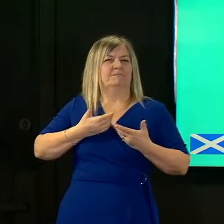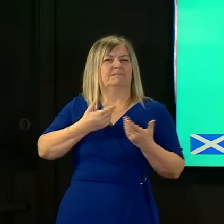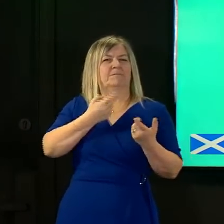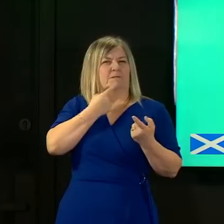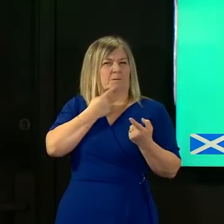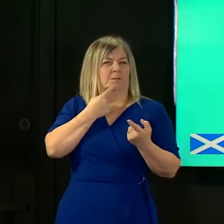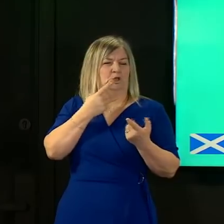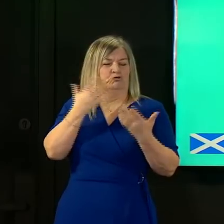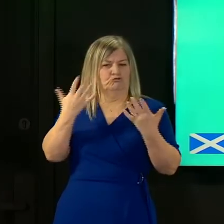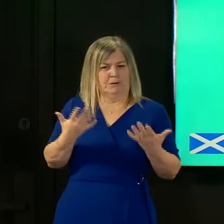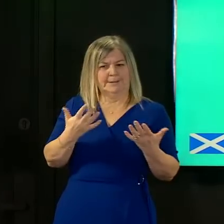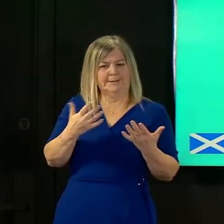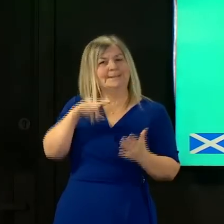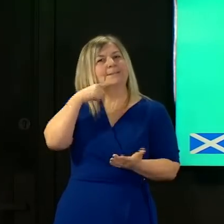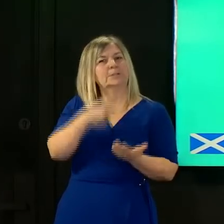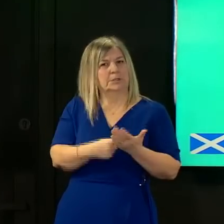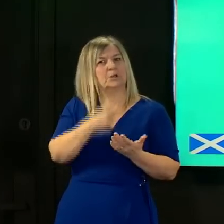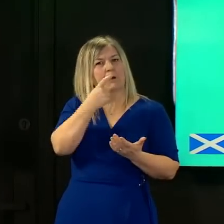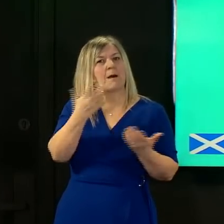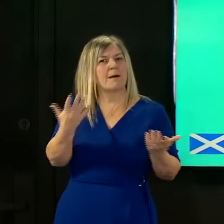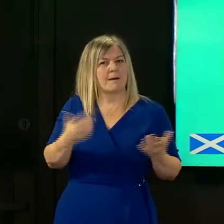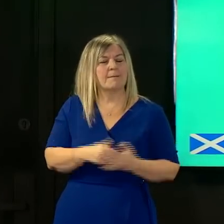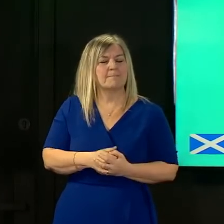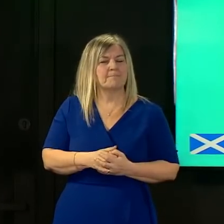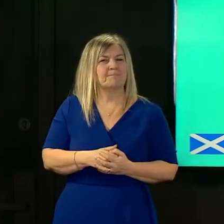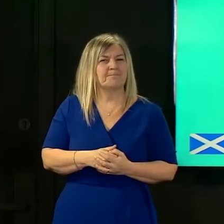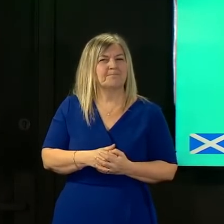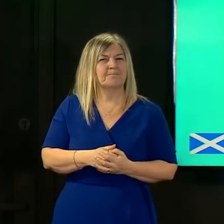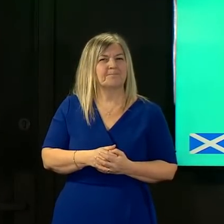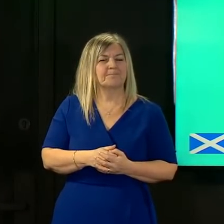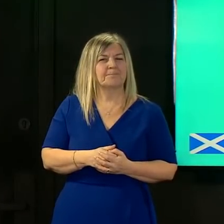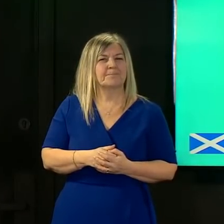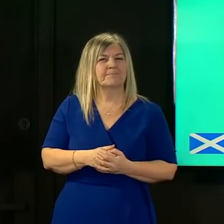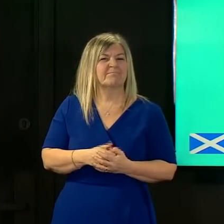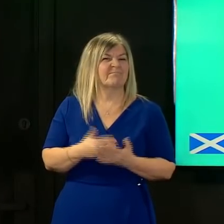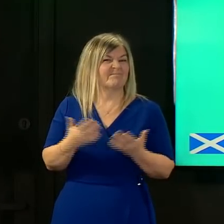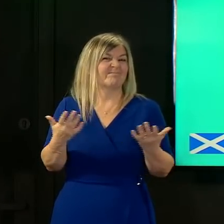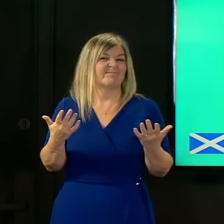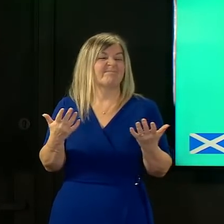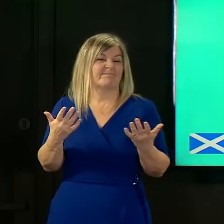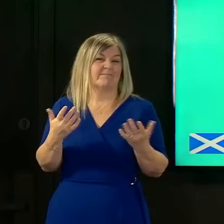moves to be taking and i think that it is right that we do that to the best of our ability to